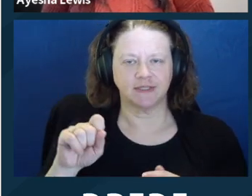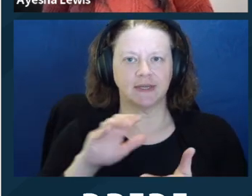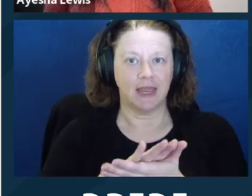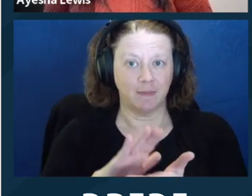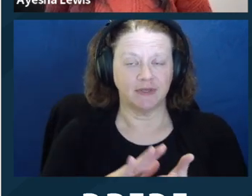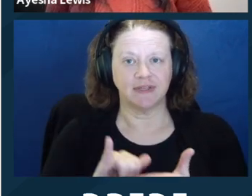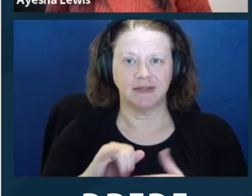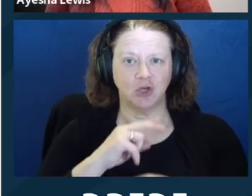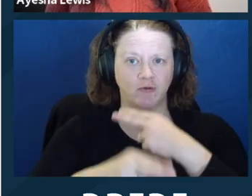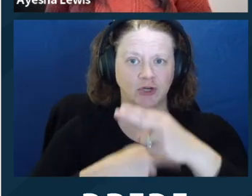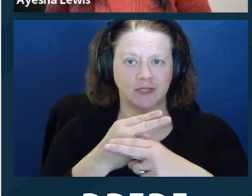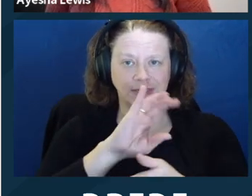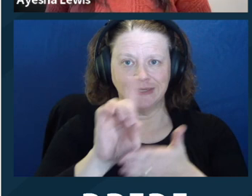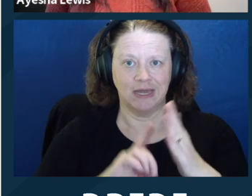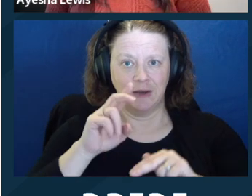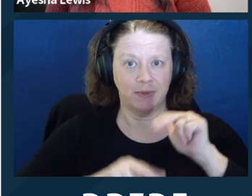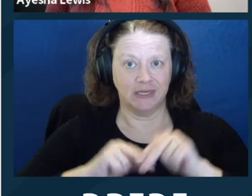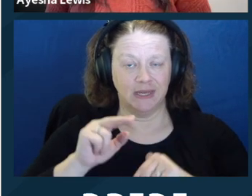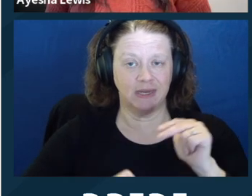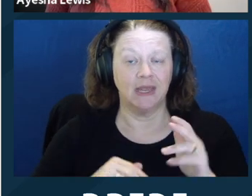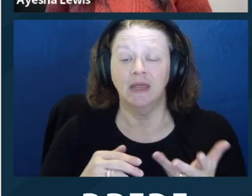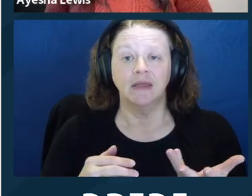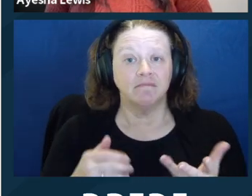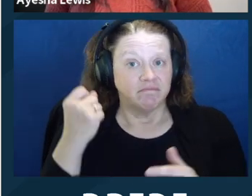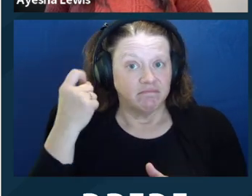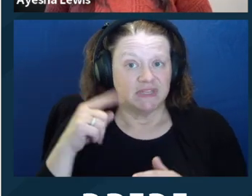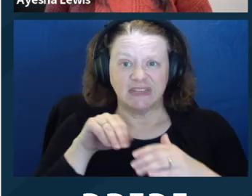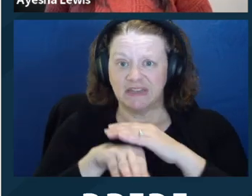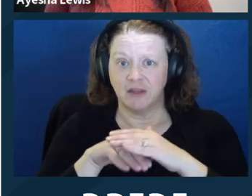And so one of the ways that you can think about access is the physical space. Are you